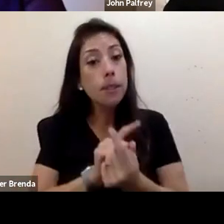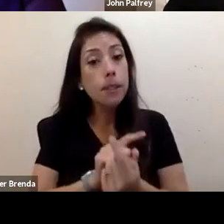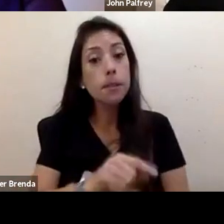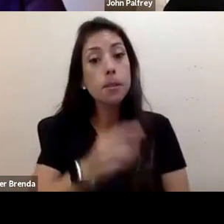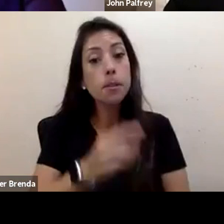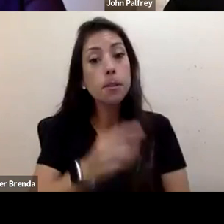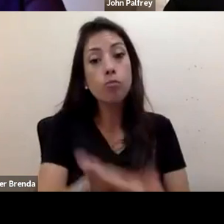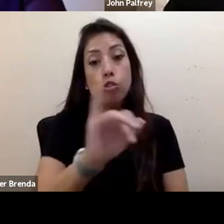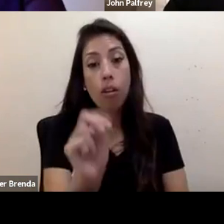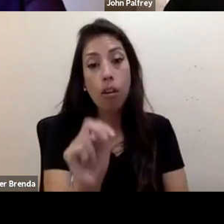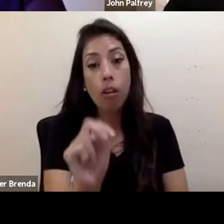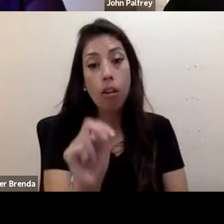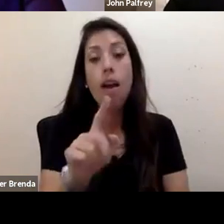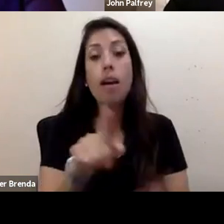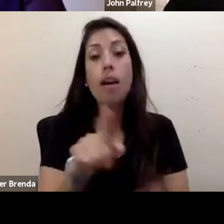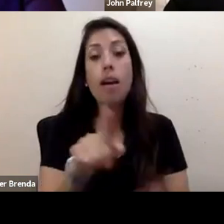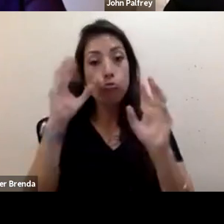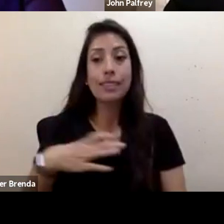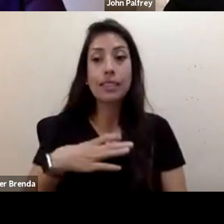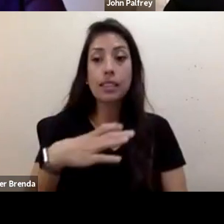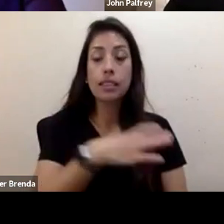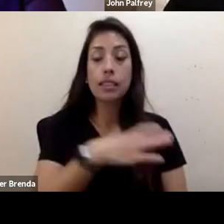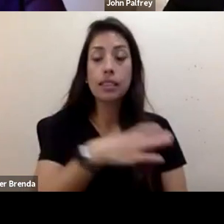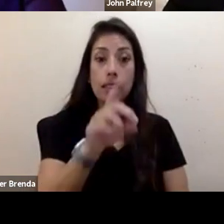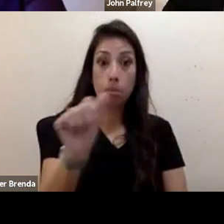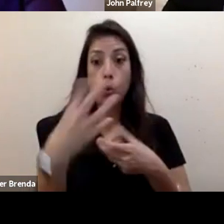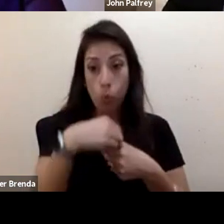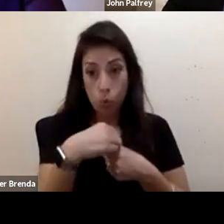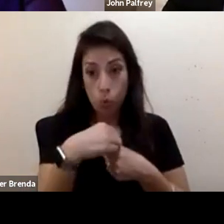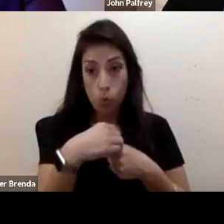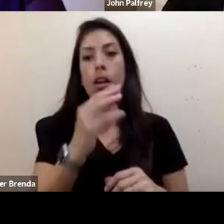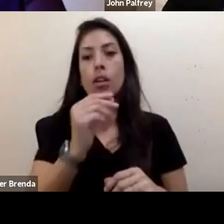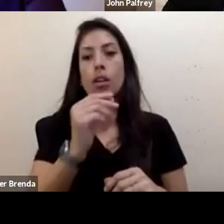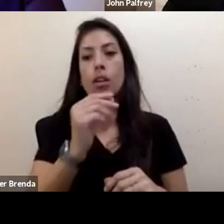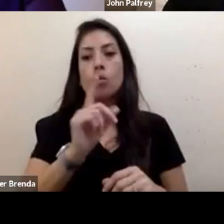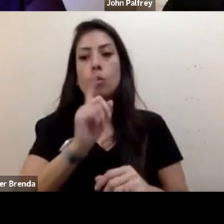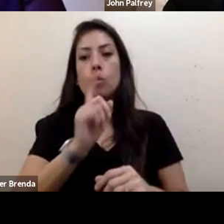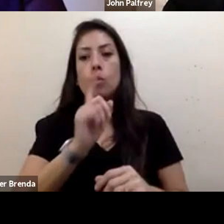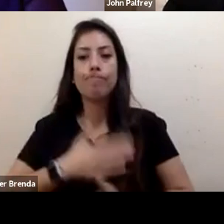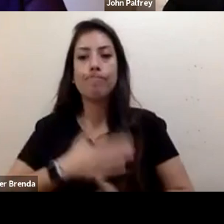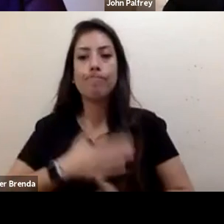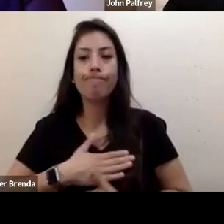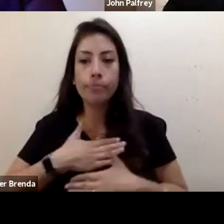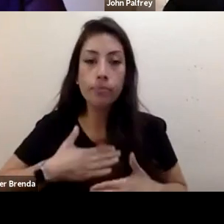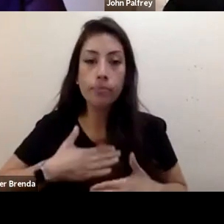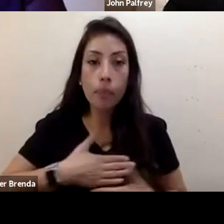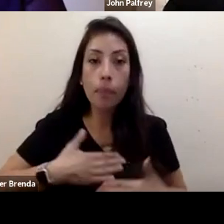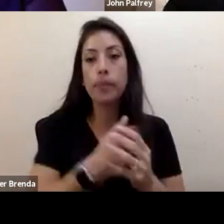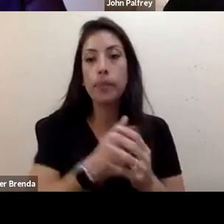the Presidents' Council on Disability Inclusion, and appreciate the foundation's growing commitment to disability.